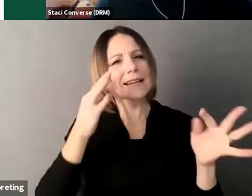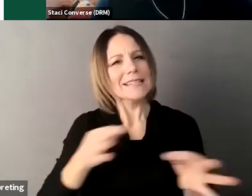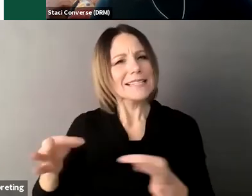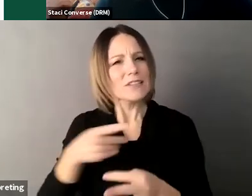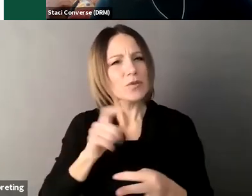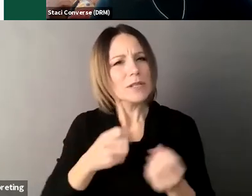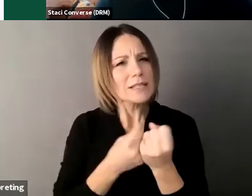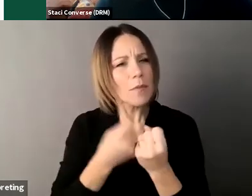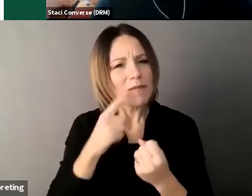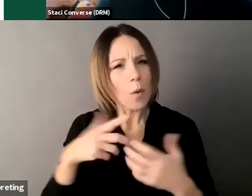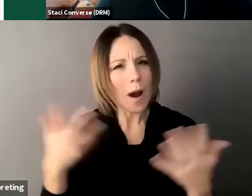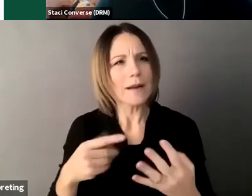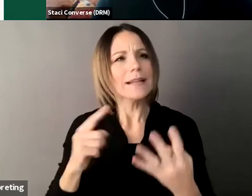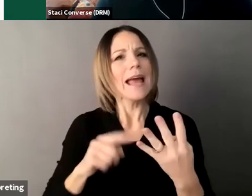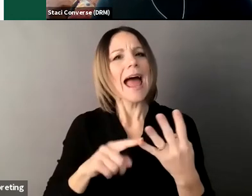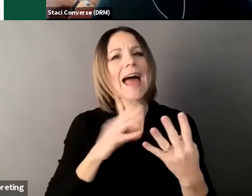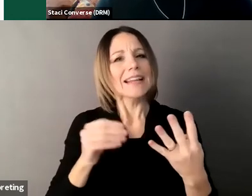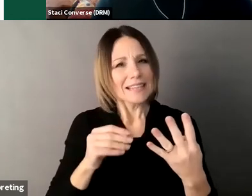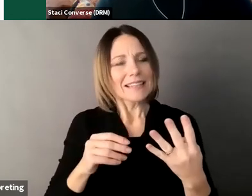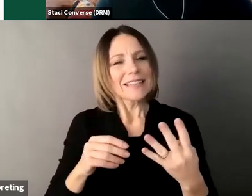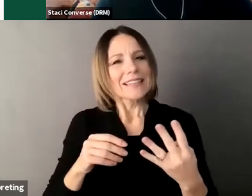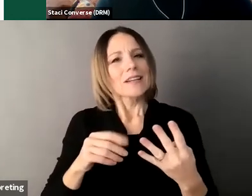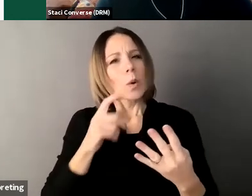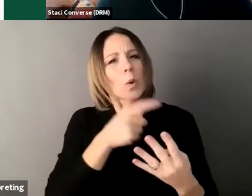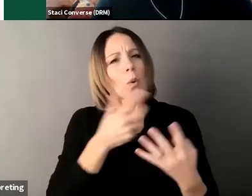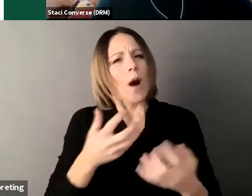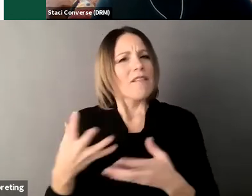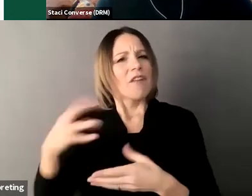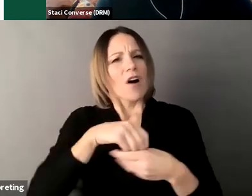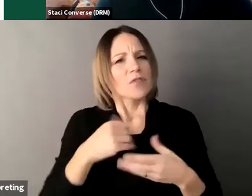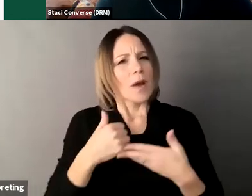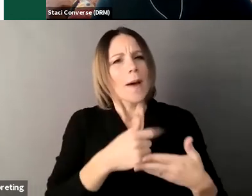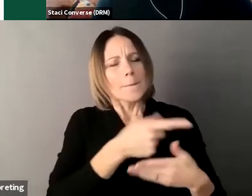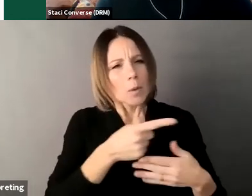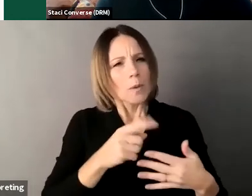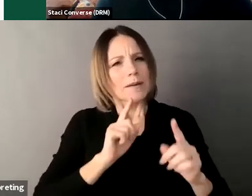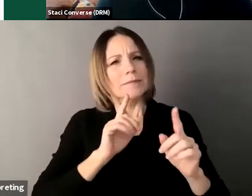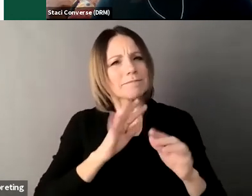the first step to start talking and thinking about it I don't know if you have anything to add Kile